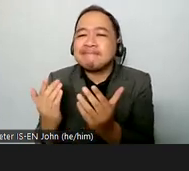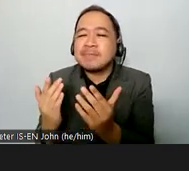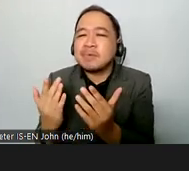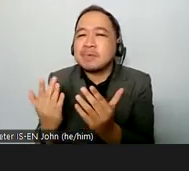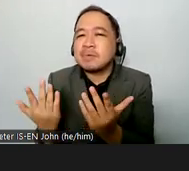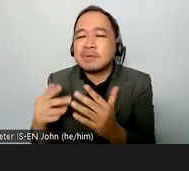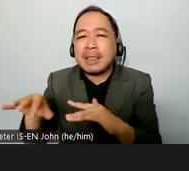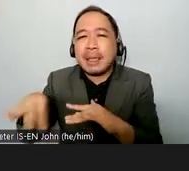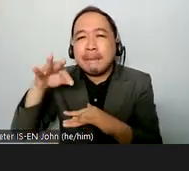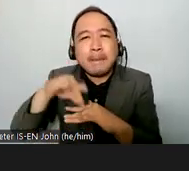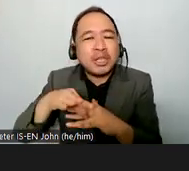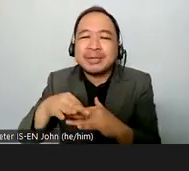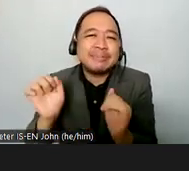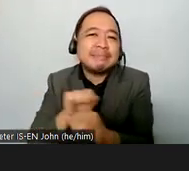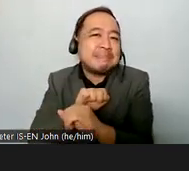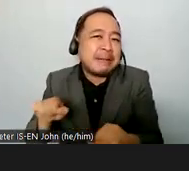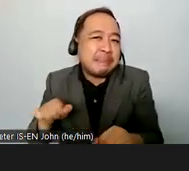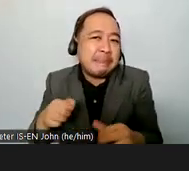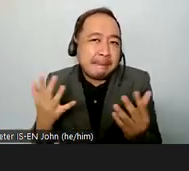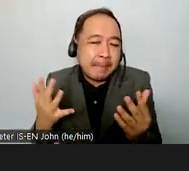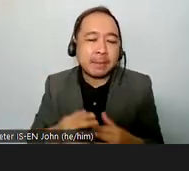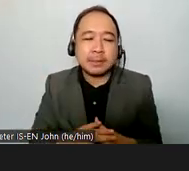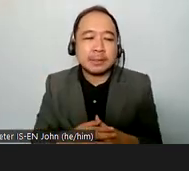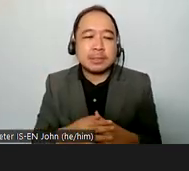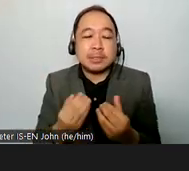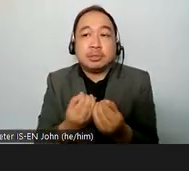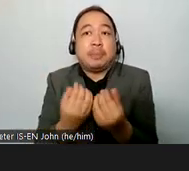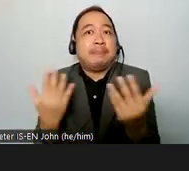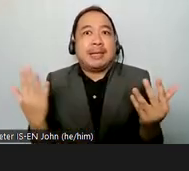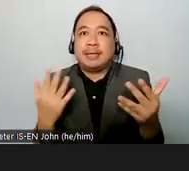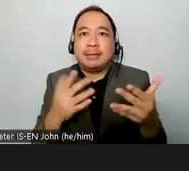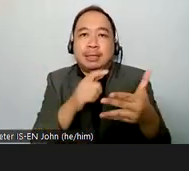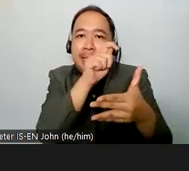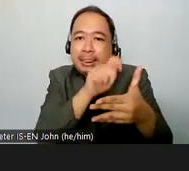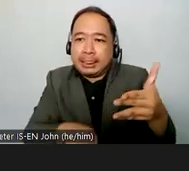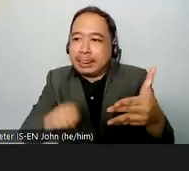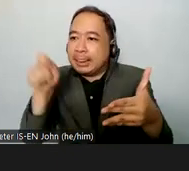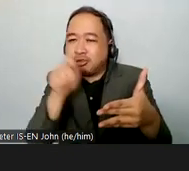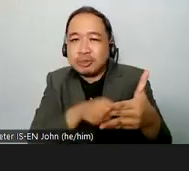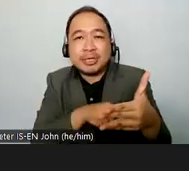uh a lot of discrimination from part of their from other parts of other professionals